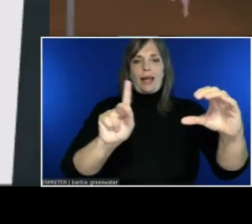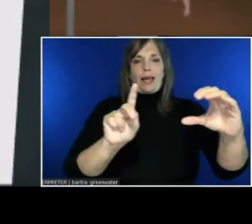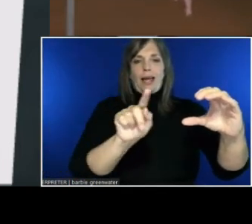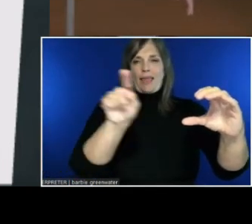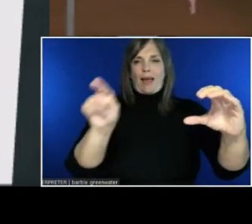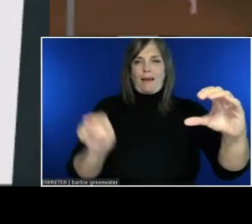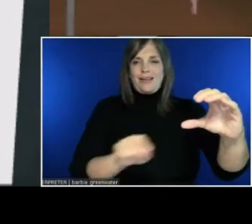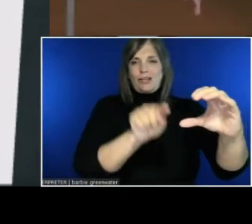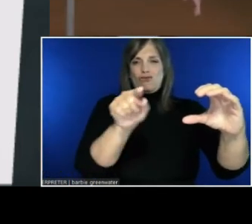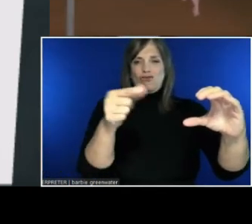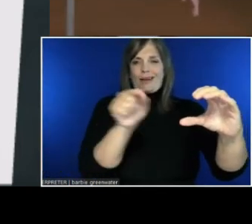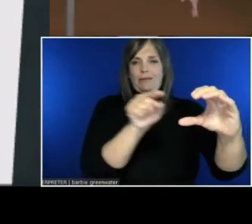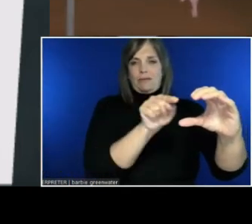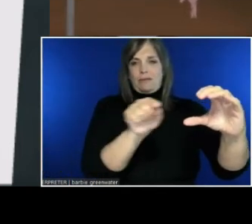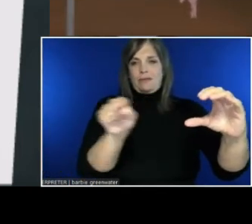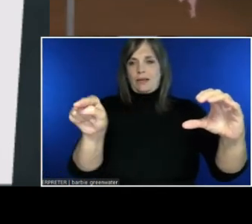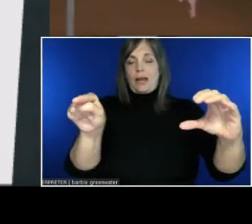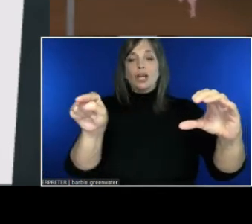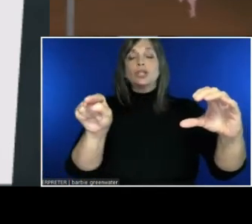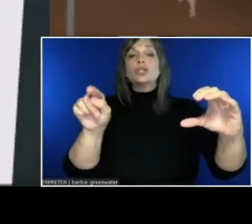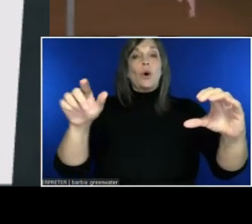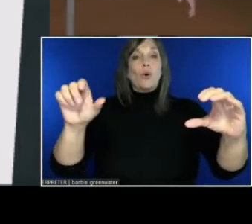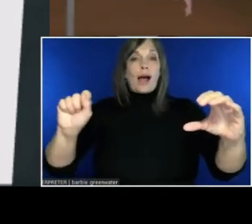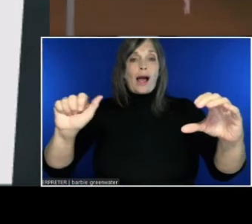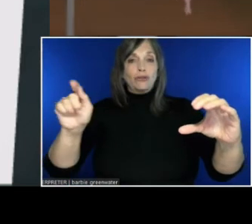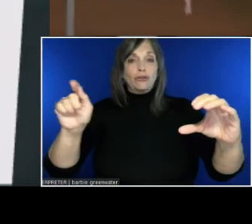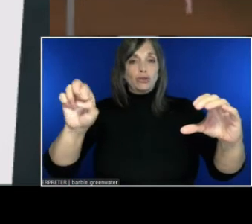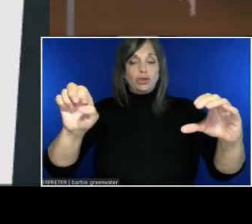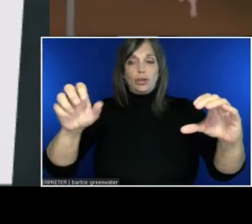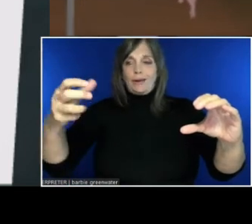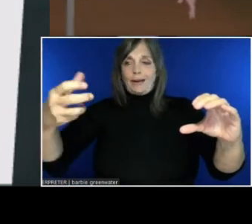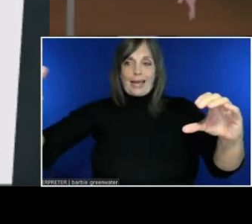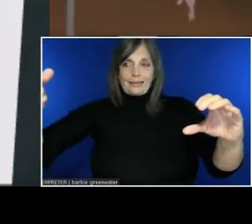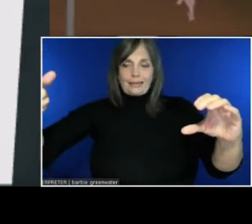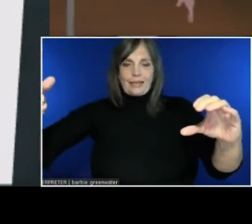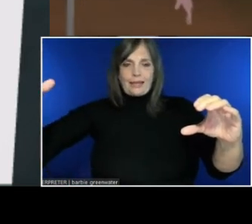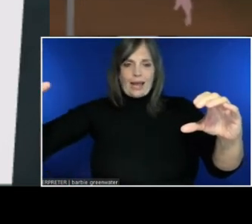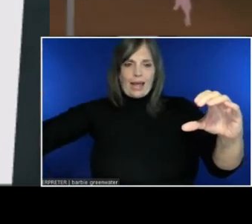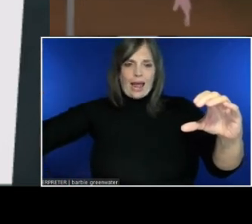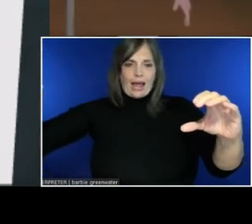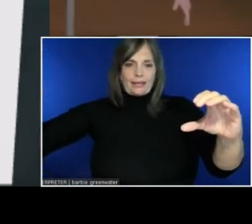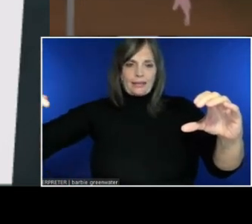Where it is sent out to other players. That's the current implementation.